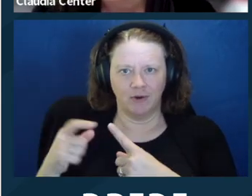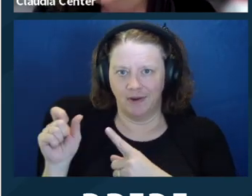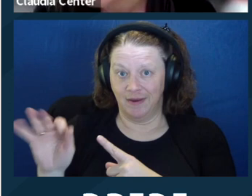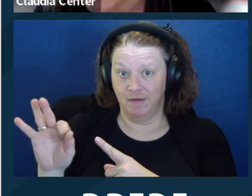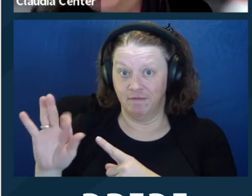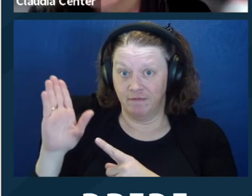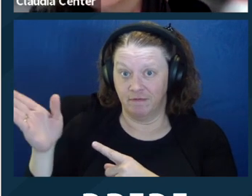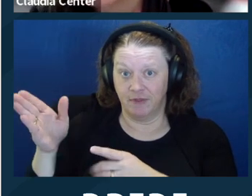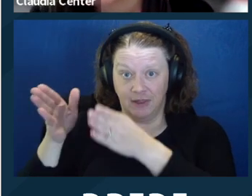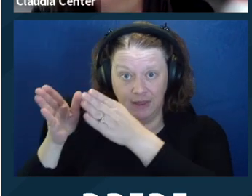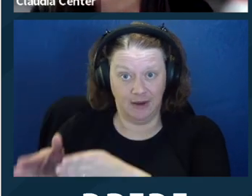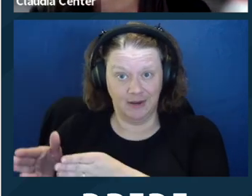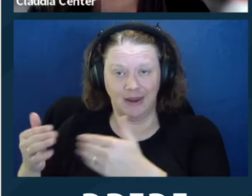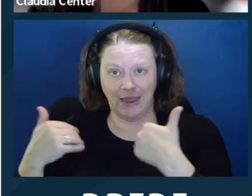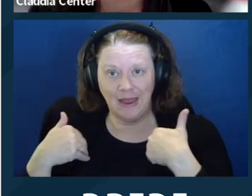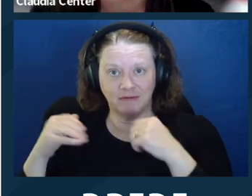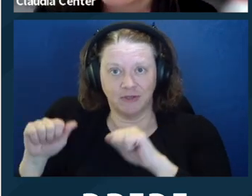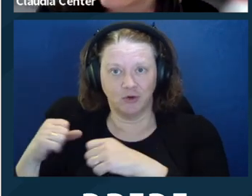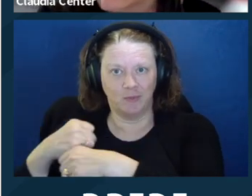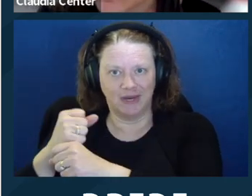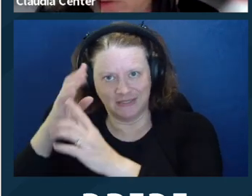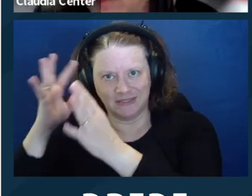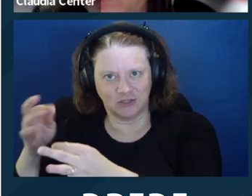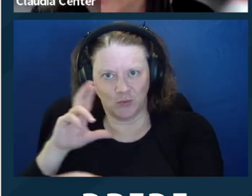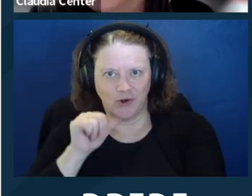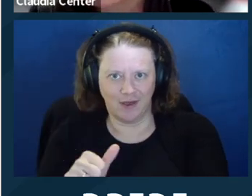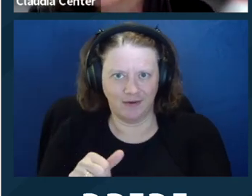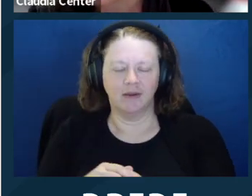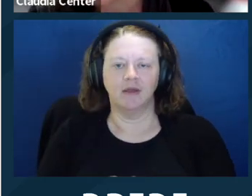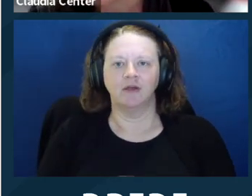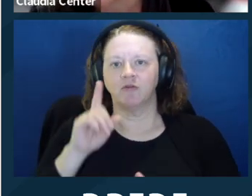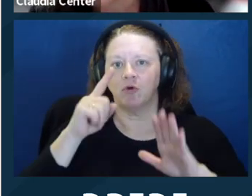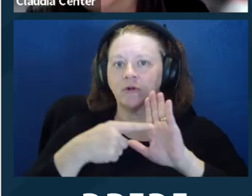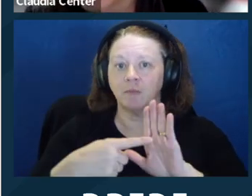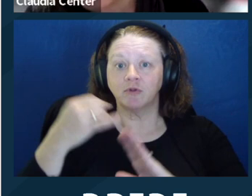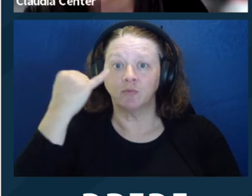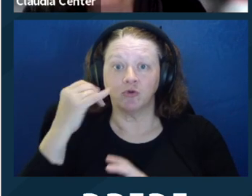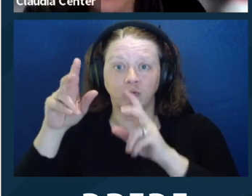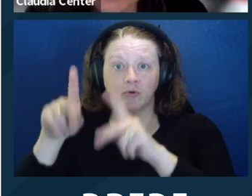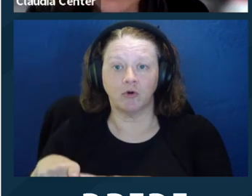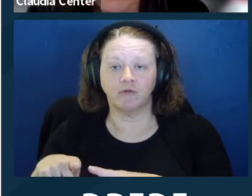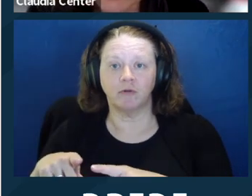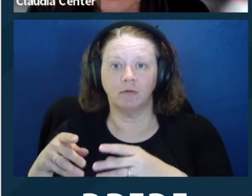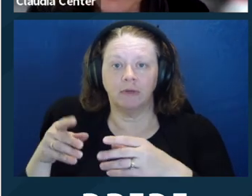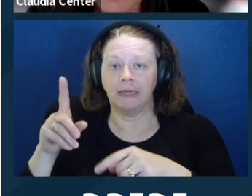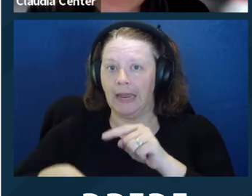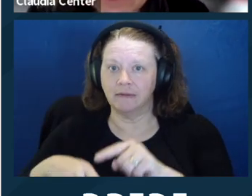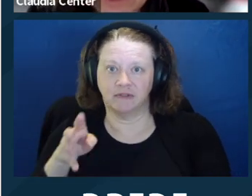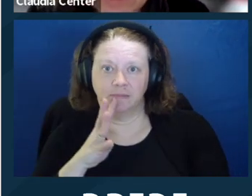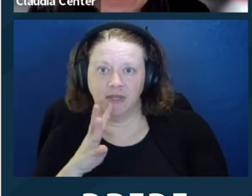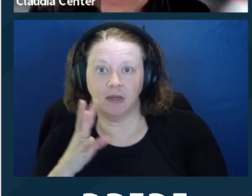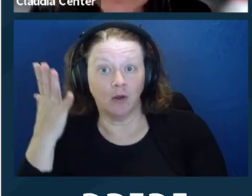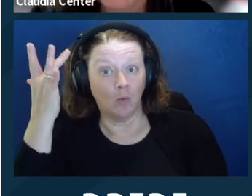lost their ability to speak due to a stroke, but they could communicate with accommodations,